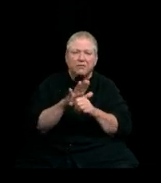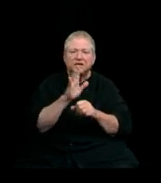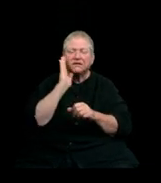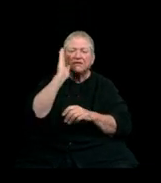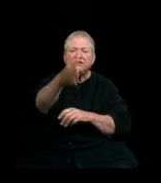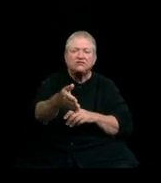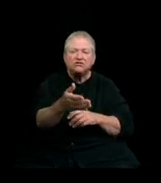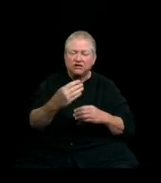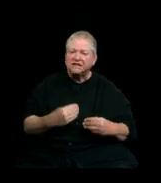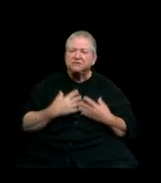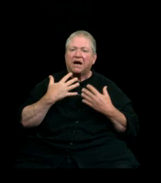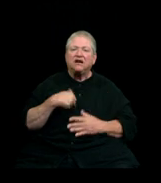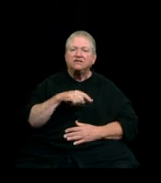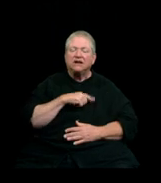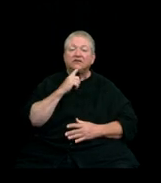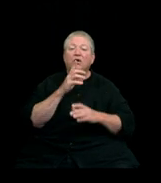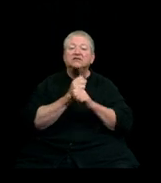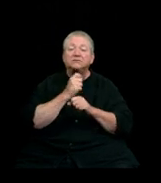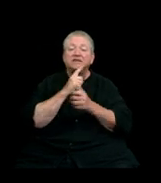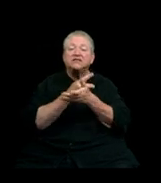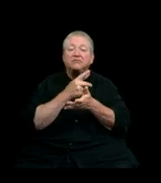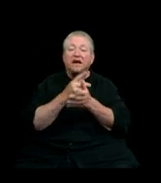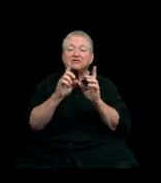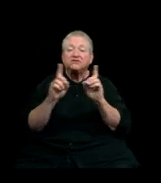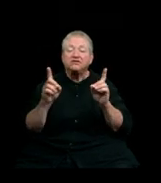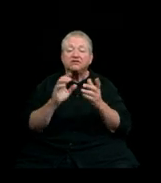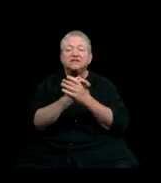To our recipients of master's degrees today: congratulations.